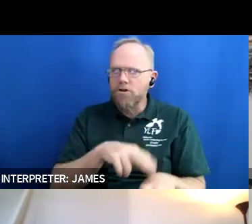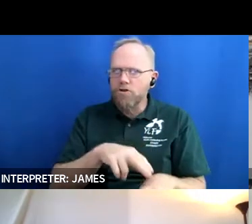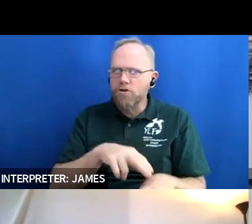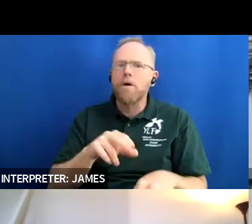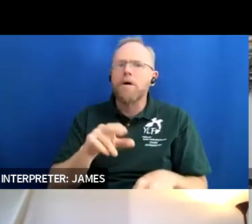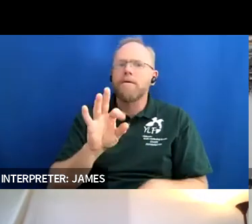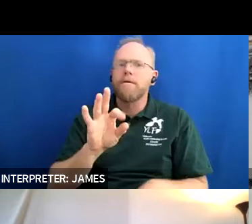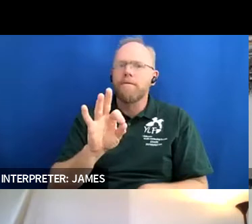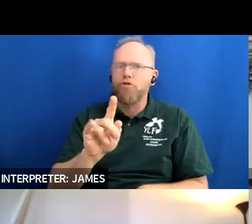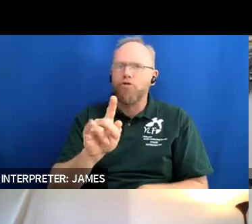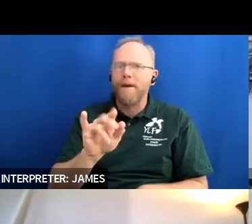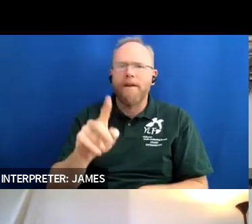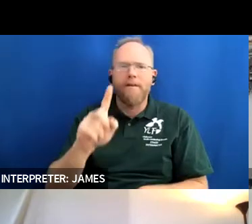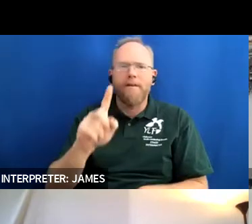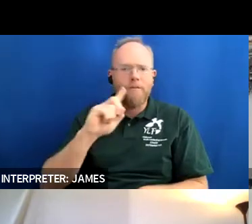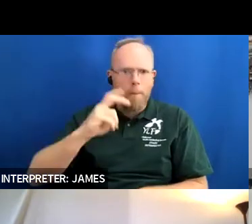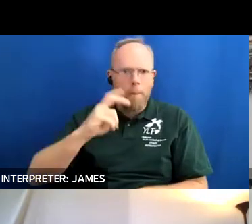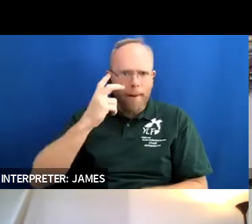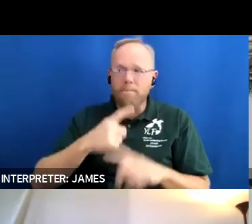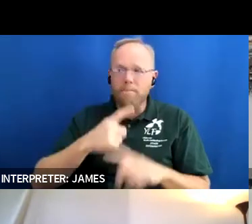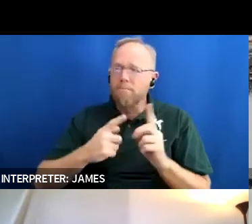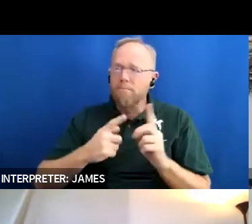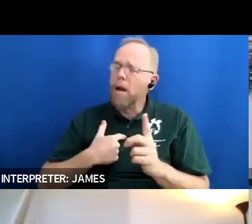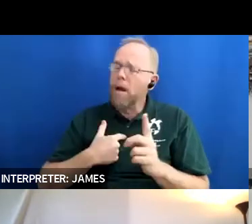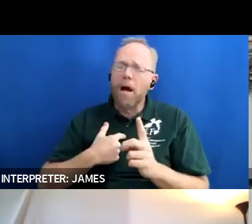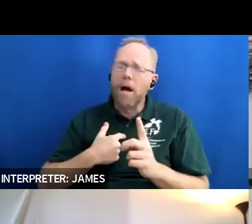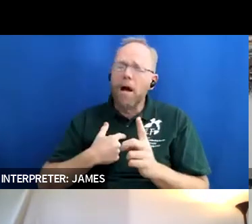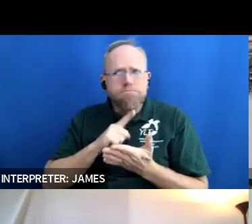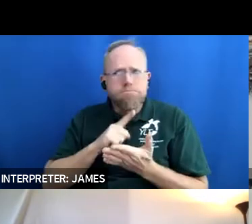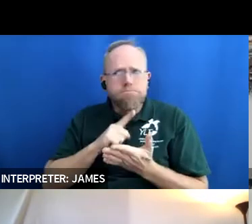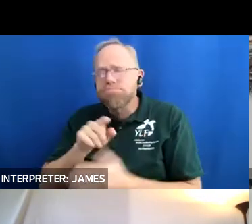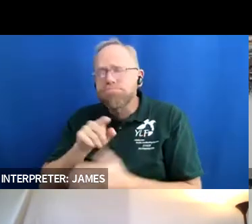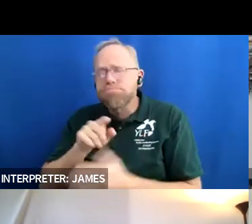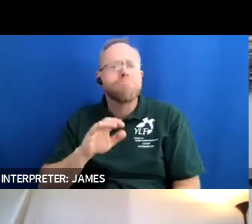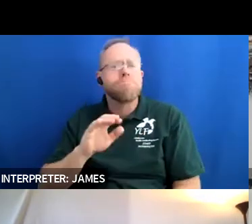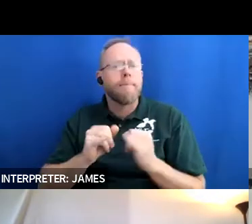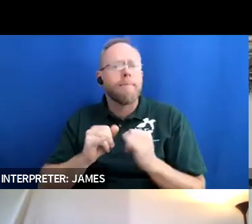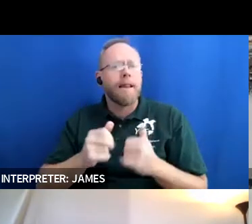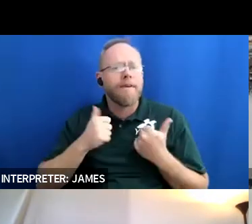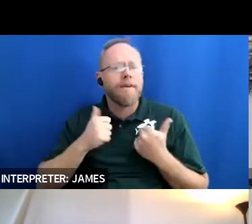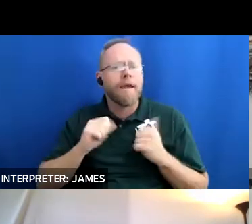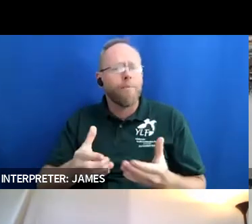really fell in love with the independent living movement and cross disability advocacy um and so